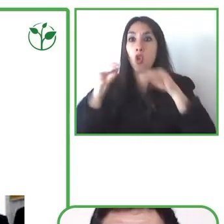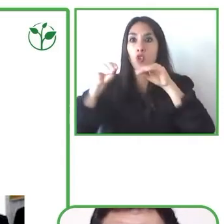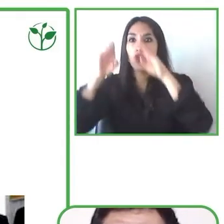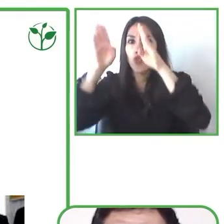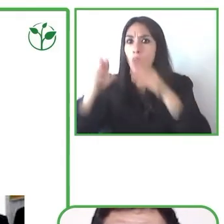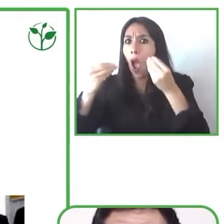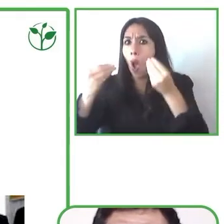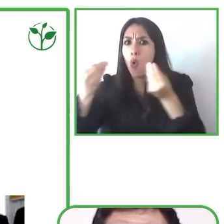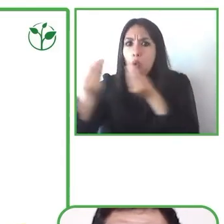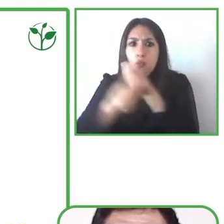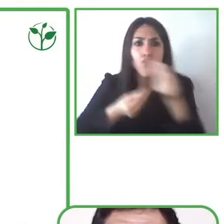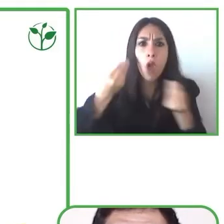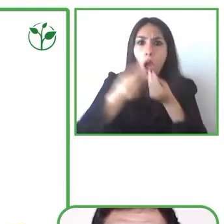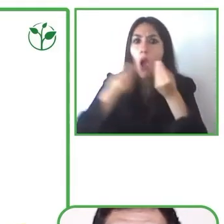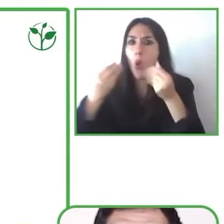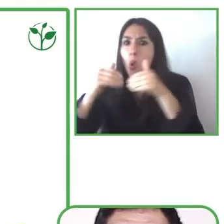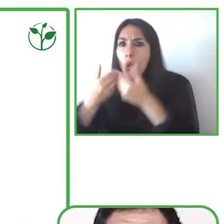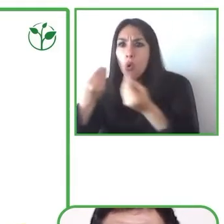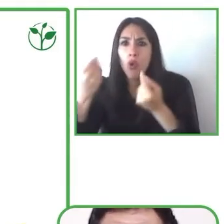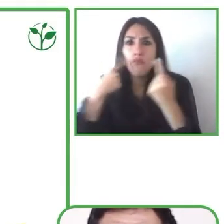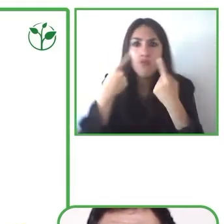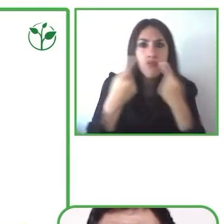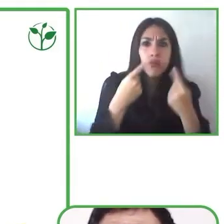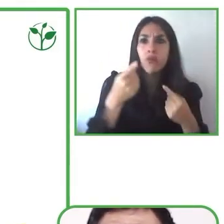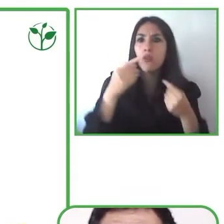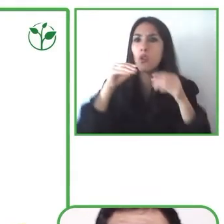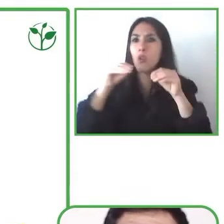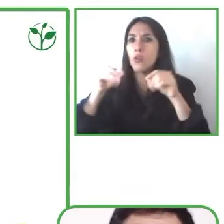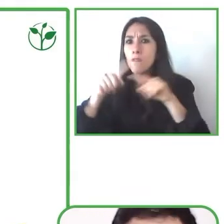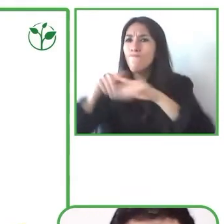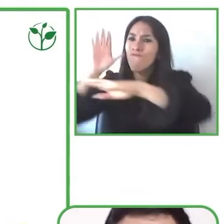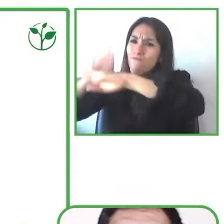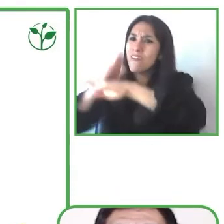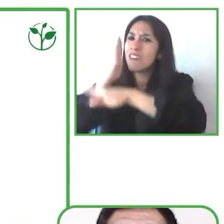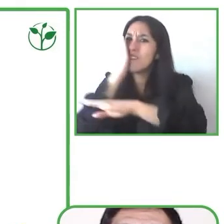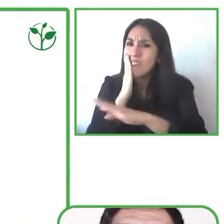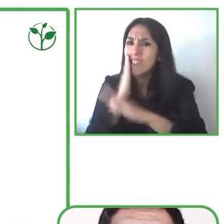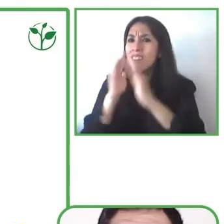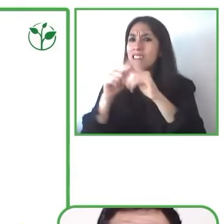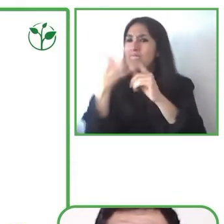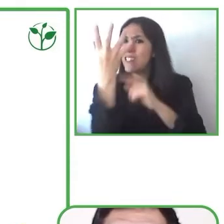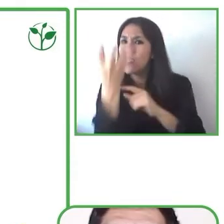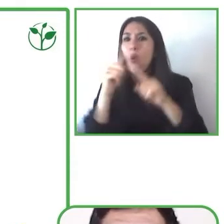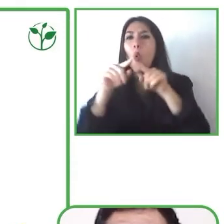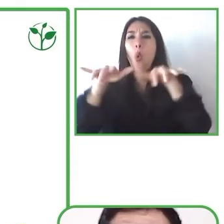tool in order to stimulate the reading skills in their children. The perspectives